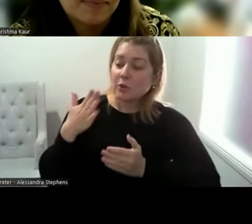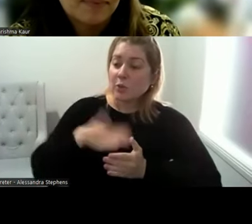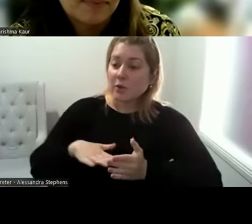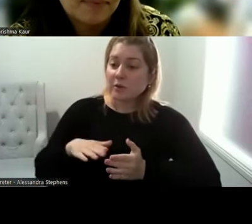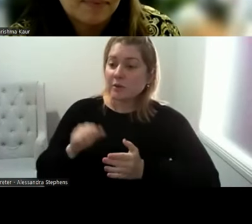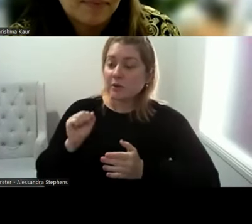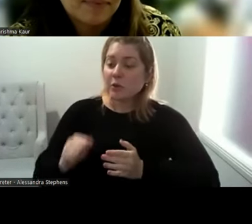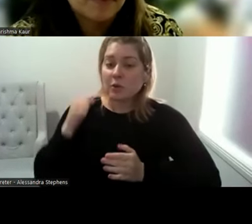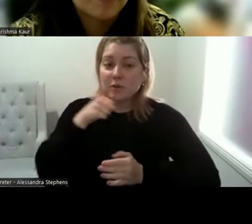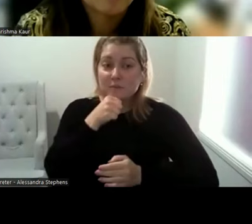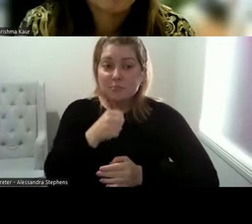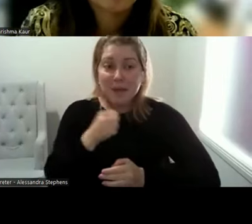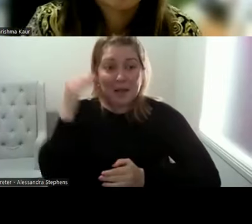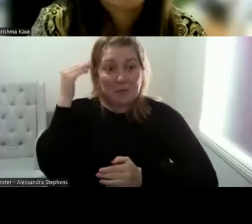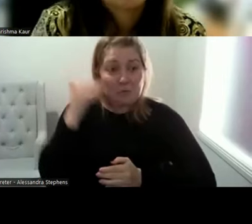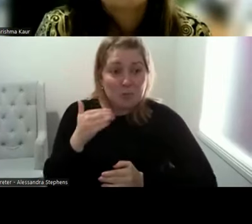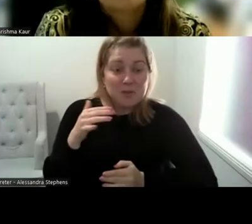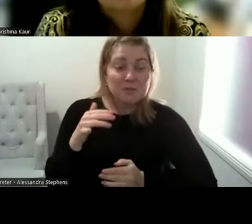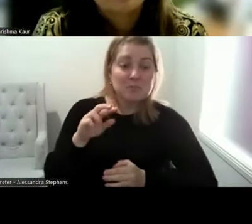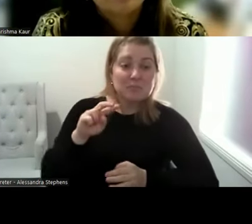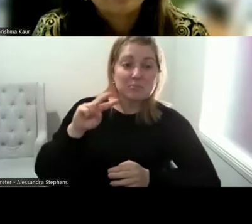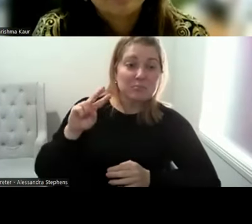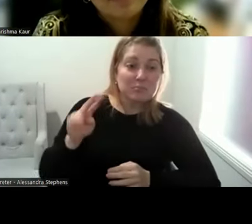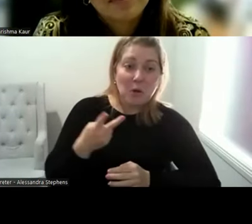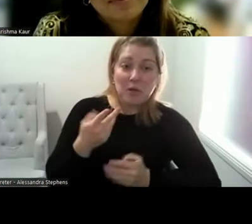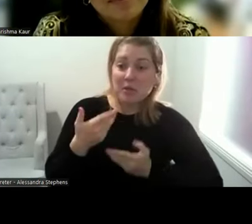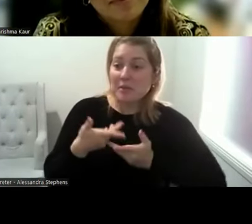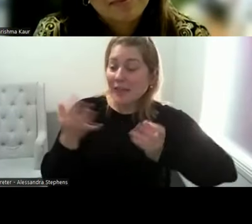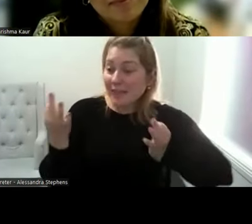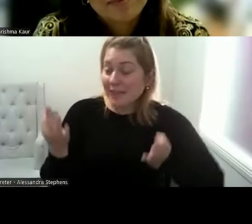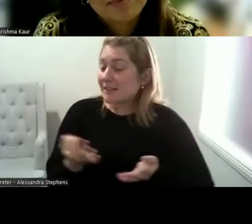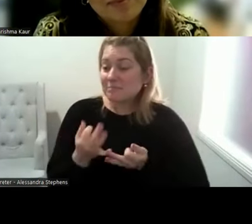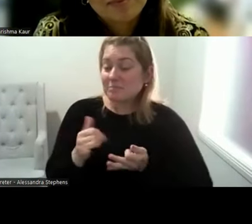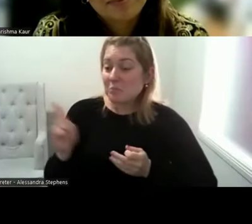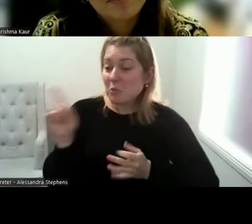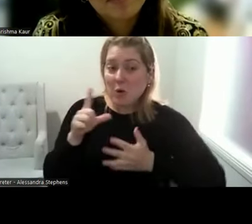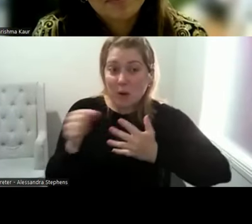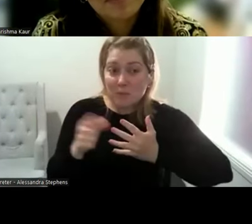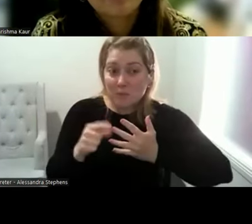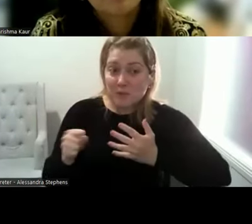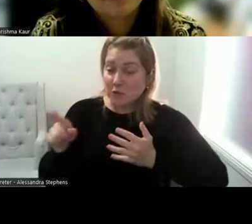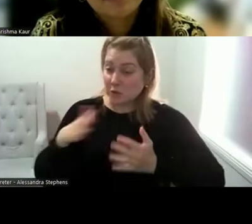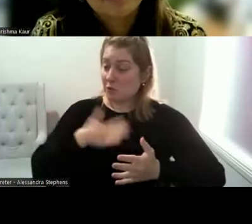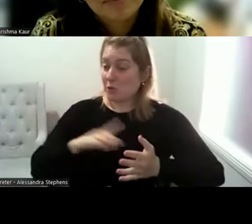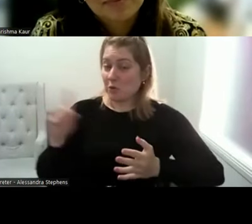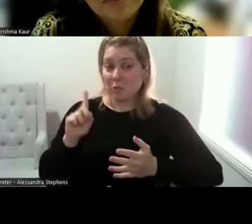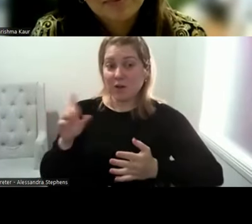This is an option. These are your options. What would you like is is the biggest concepts.